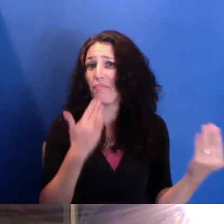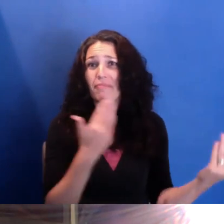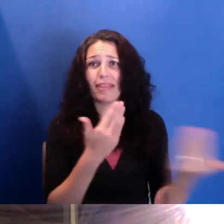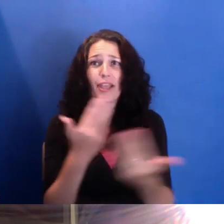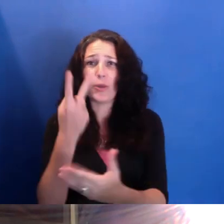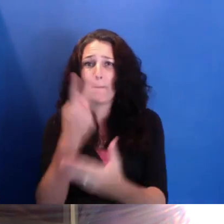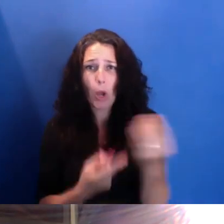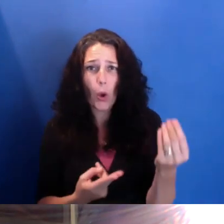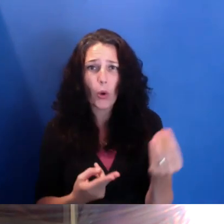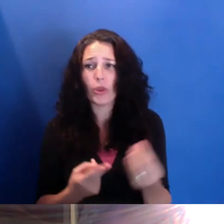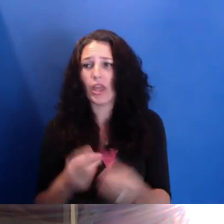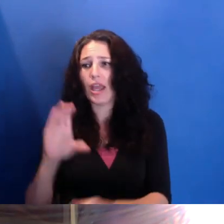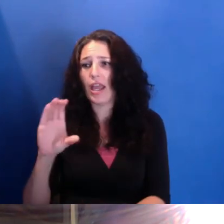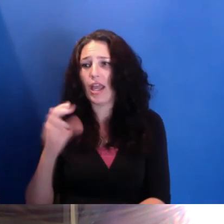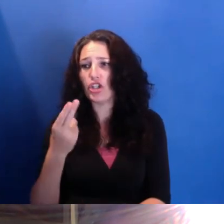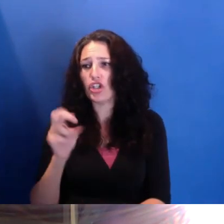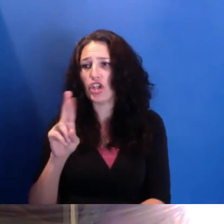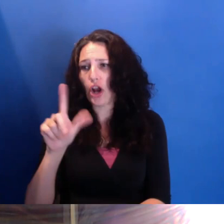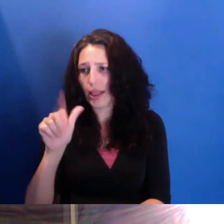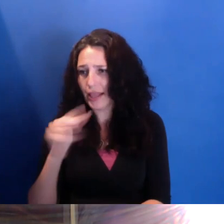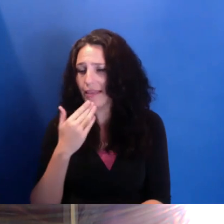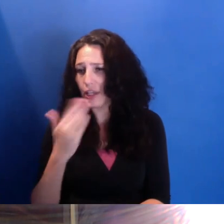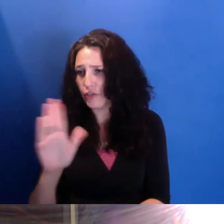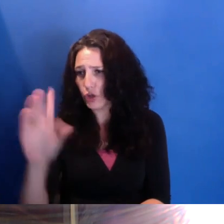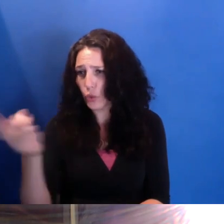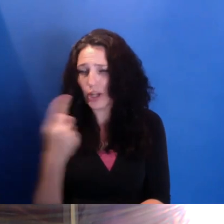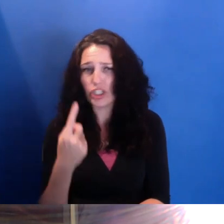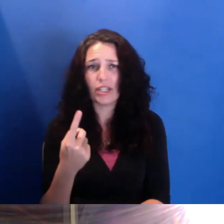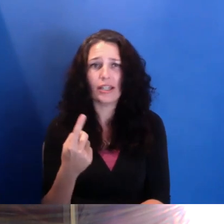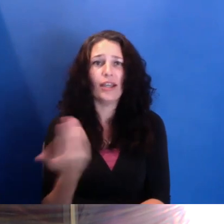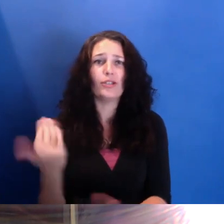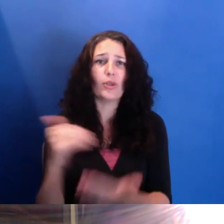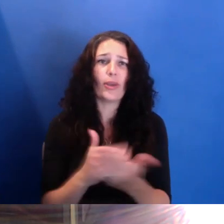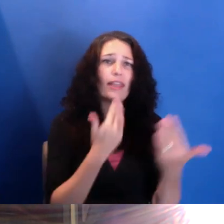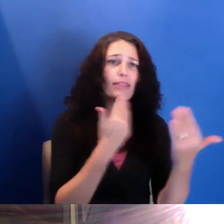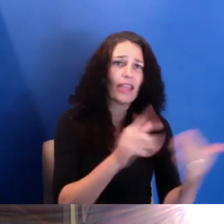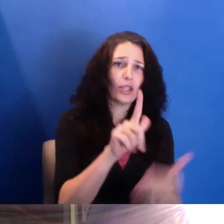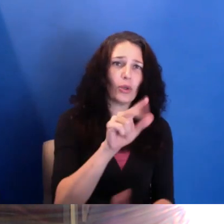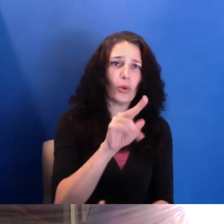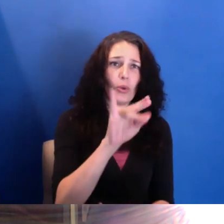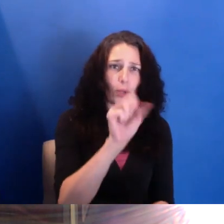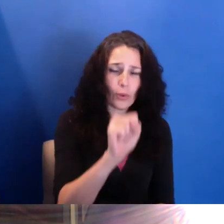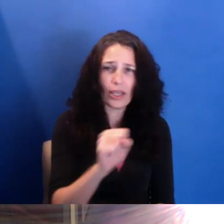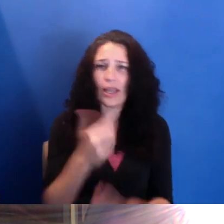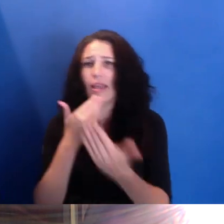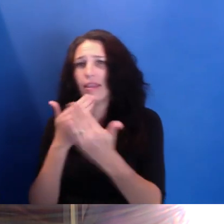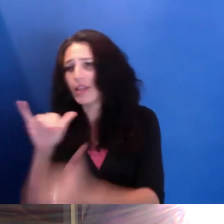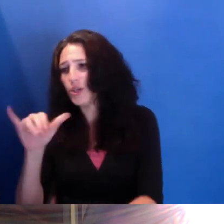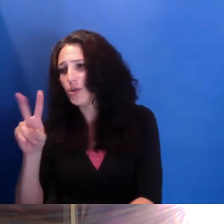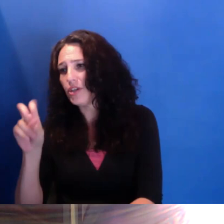going to bring this to a close. And I just want to thank you both, Louis and Yvonne Michelle. Your talk really underscored for me